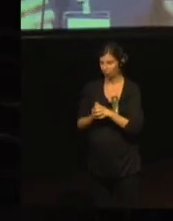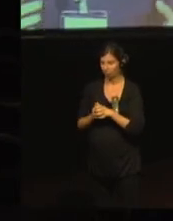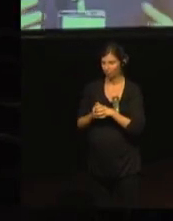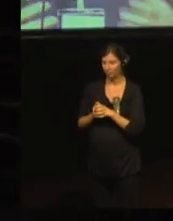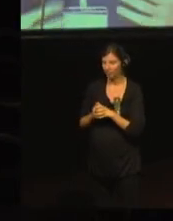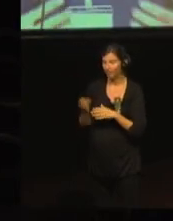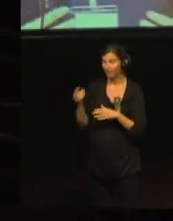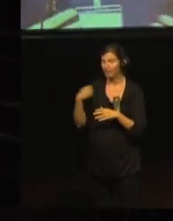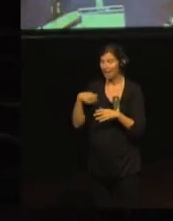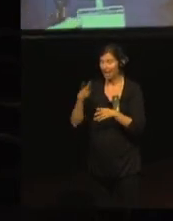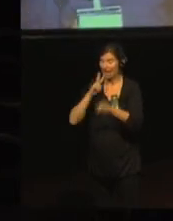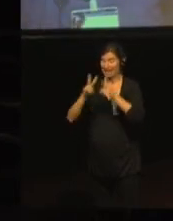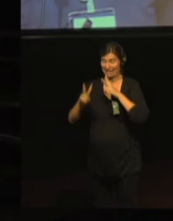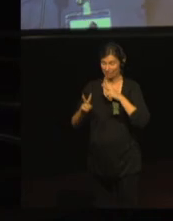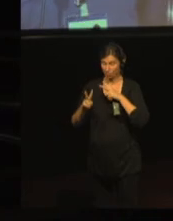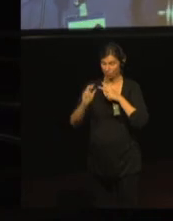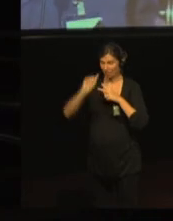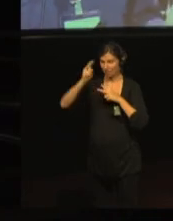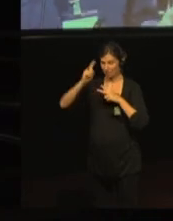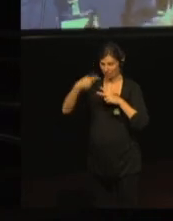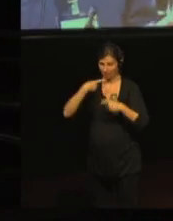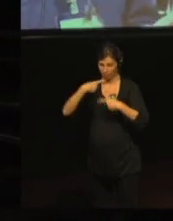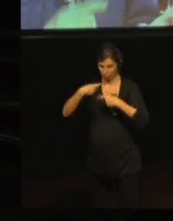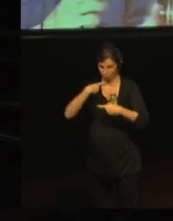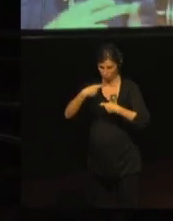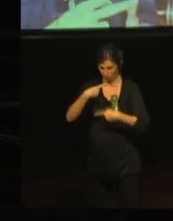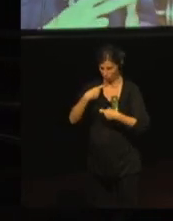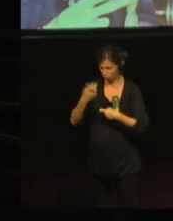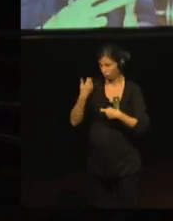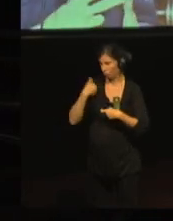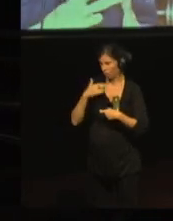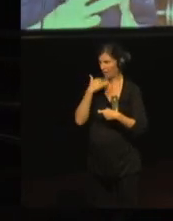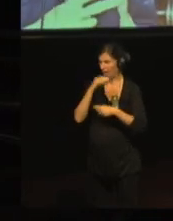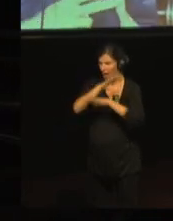that we wanted to work with. We created five new working groups: